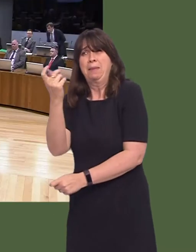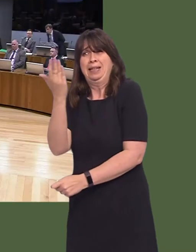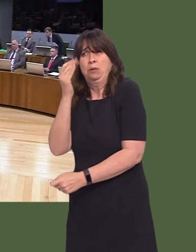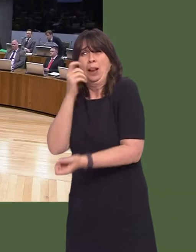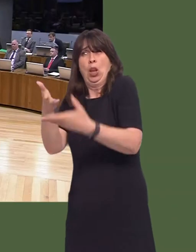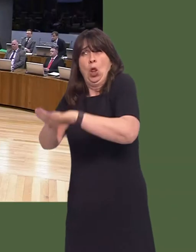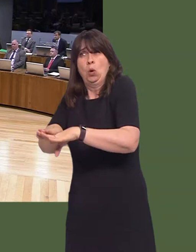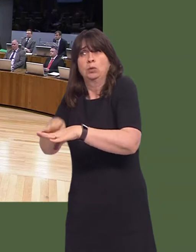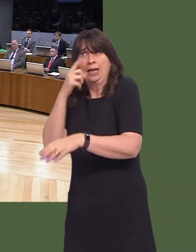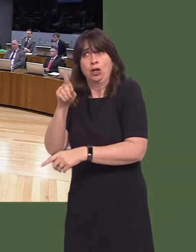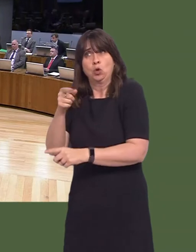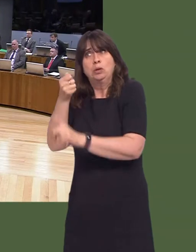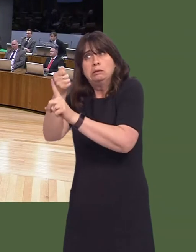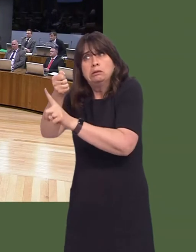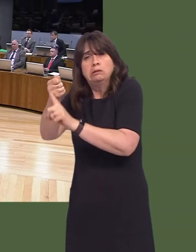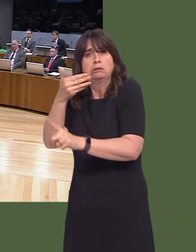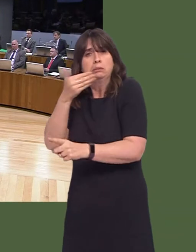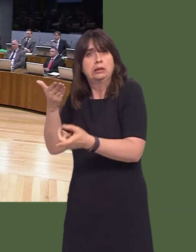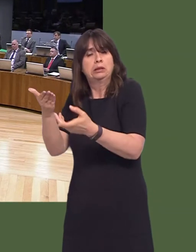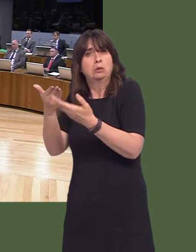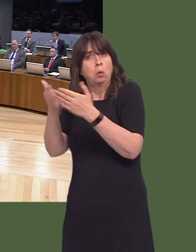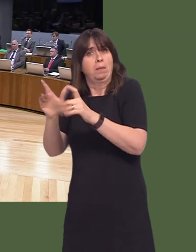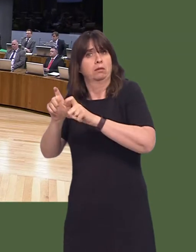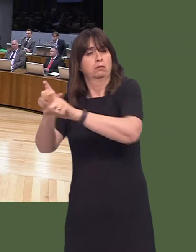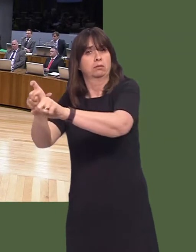Carwyn Jones AM: Well, it is for the health board to plan and design services that meet